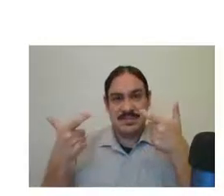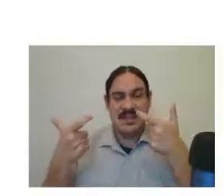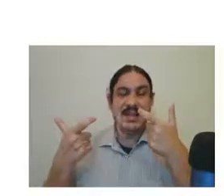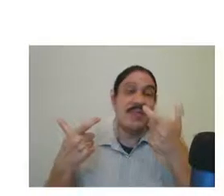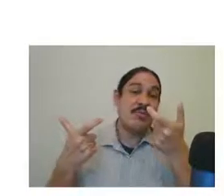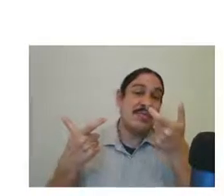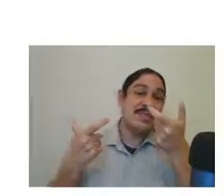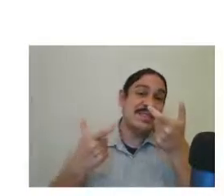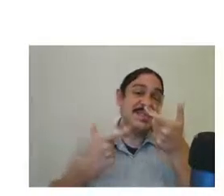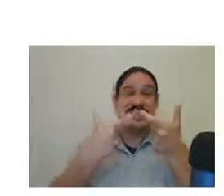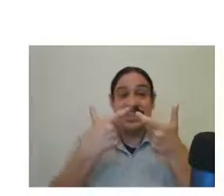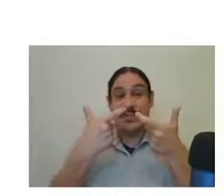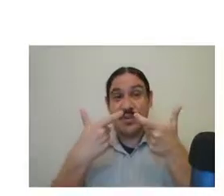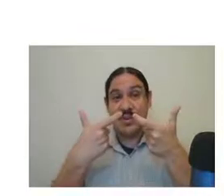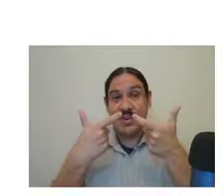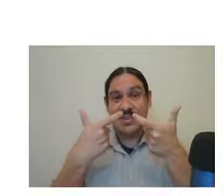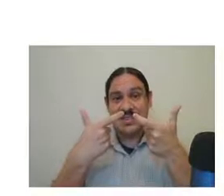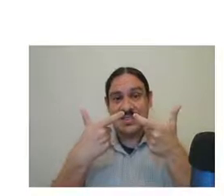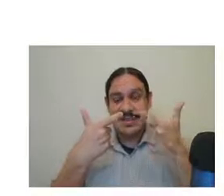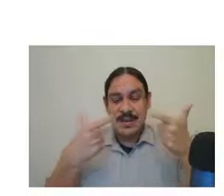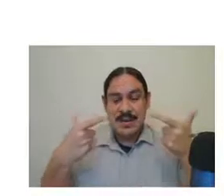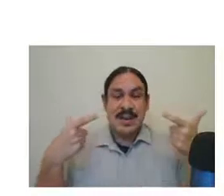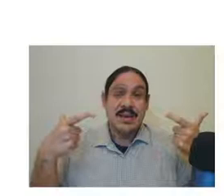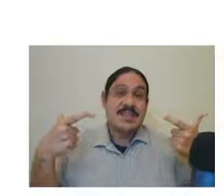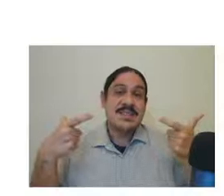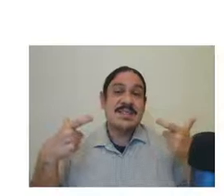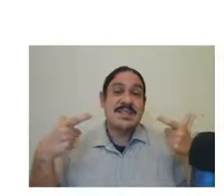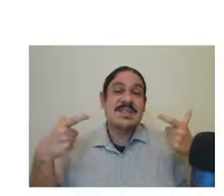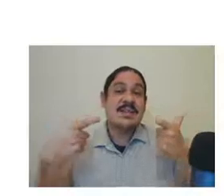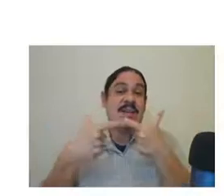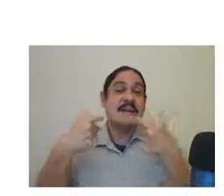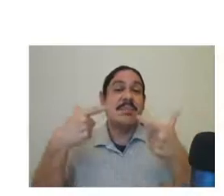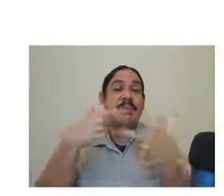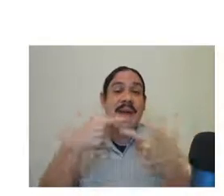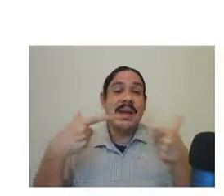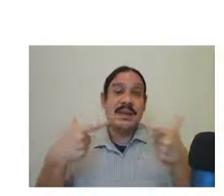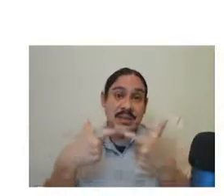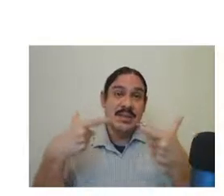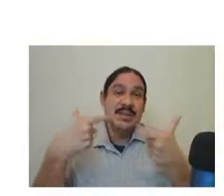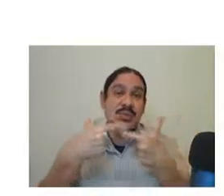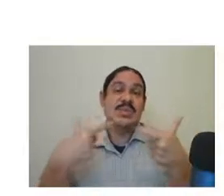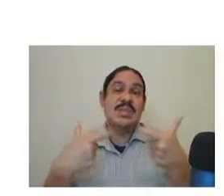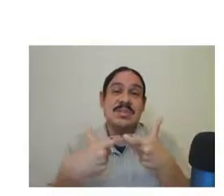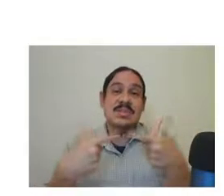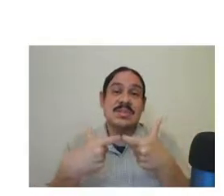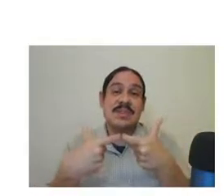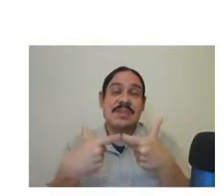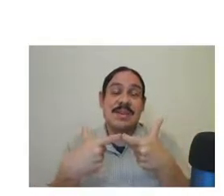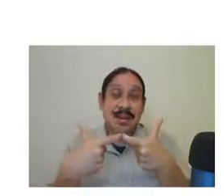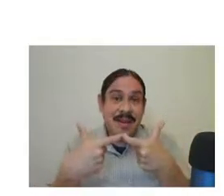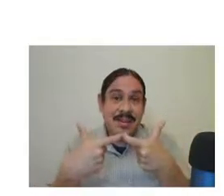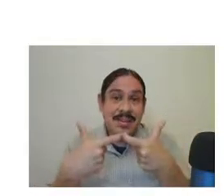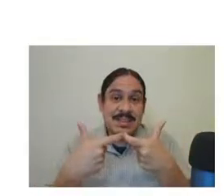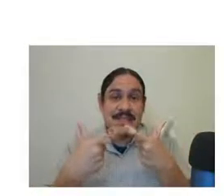like noun phrases and verb phrases and these constituents can be combined